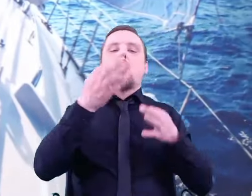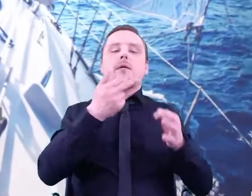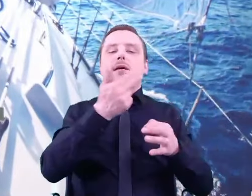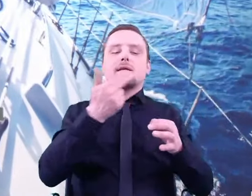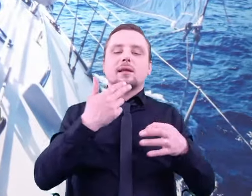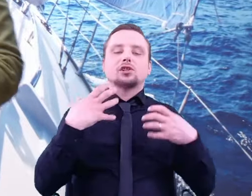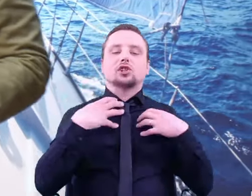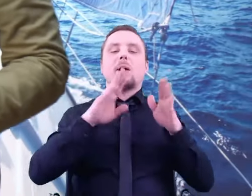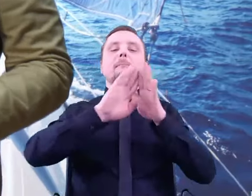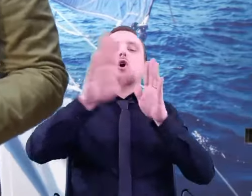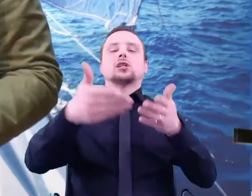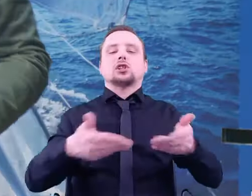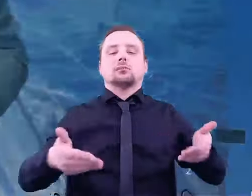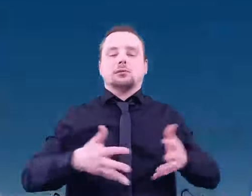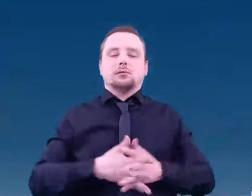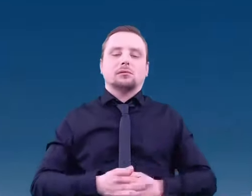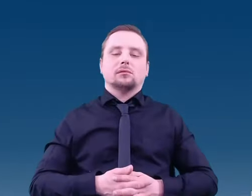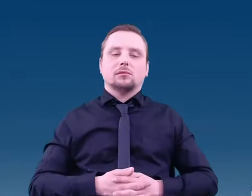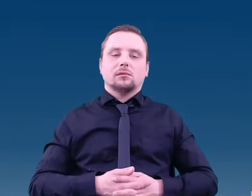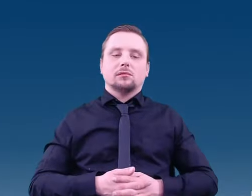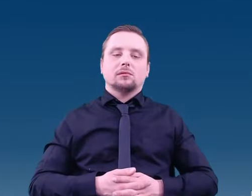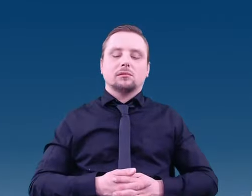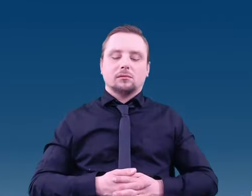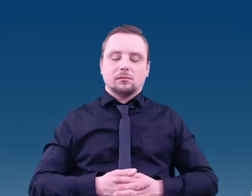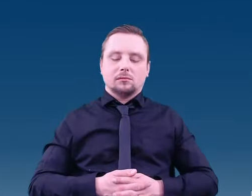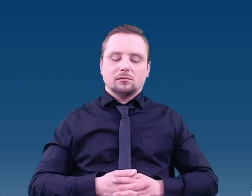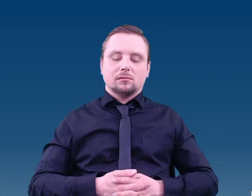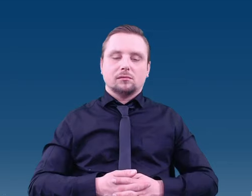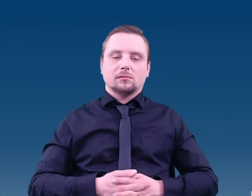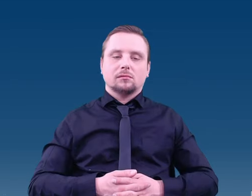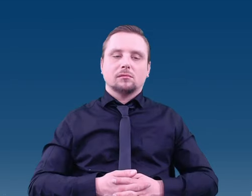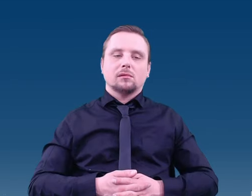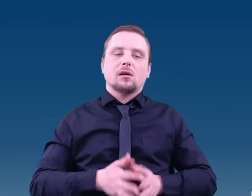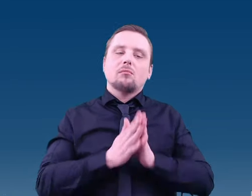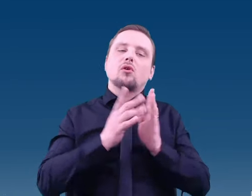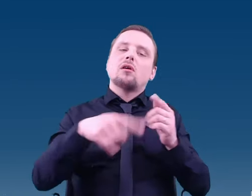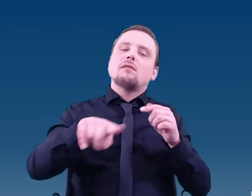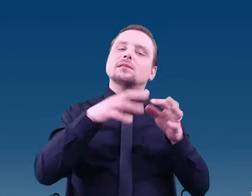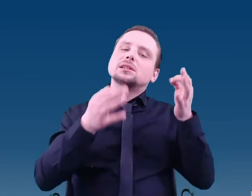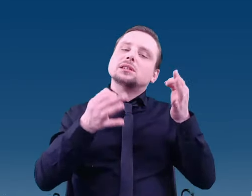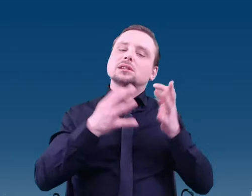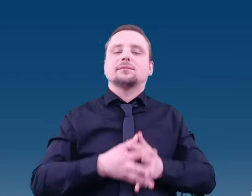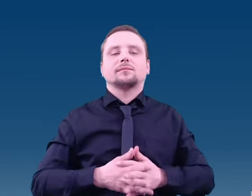Let me start by asking you, you do not have to answer,